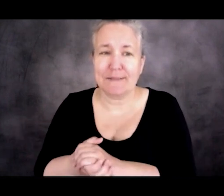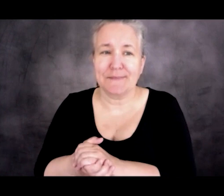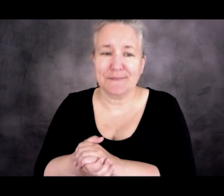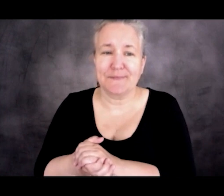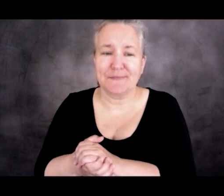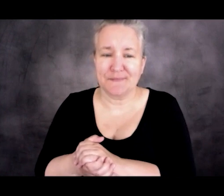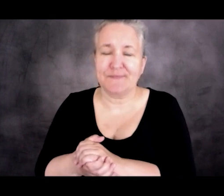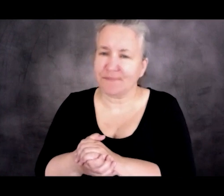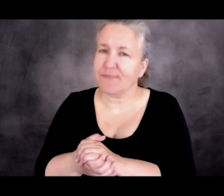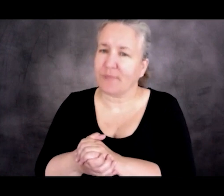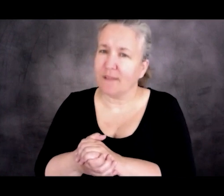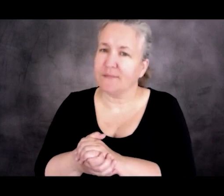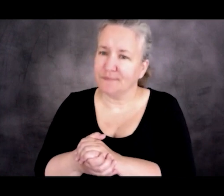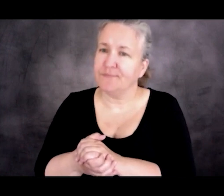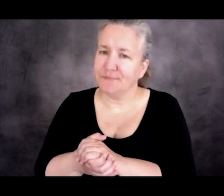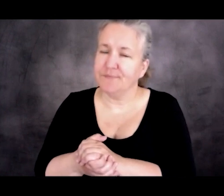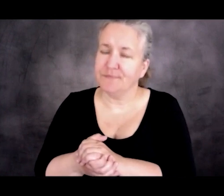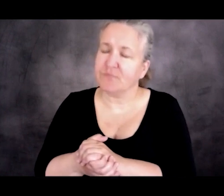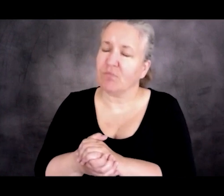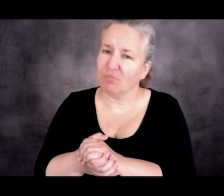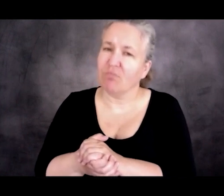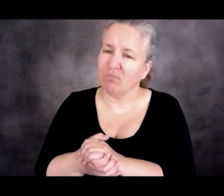been quite interesting to observe the Biden